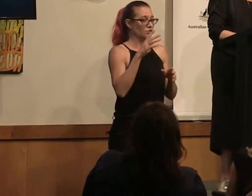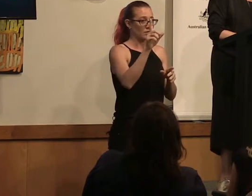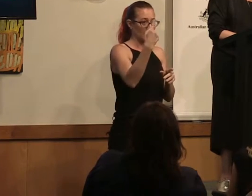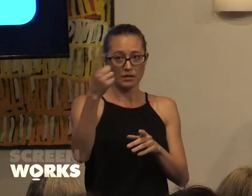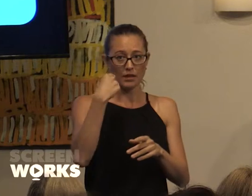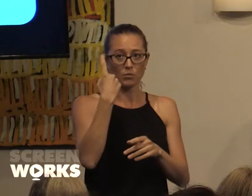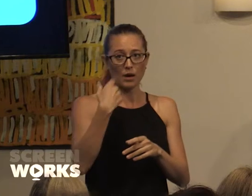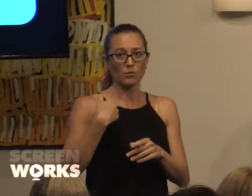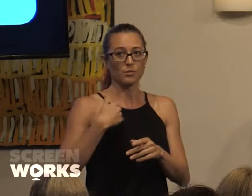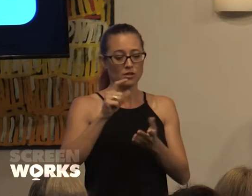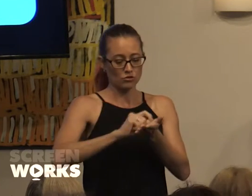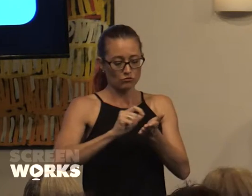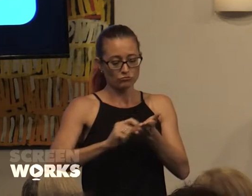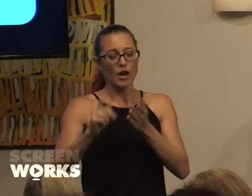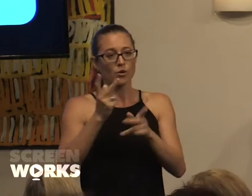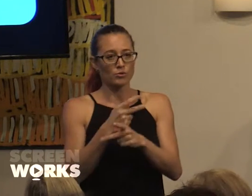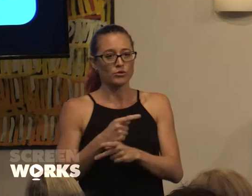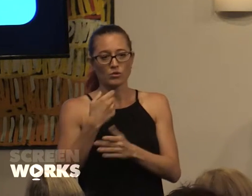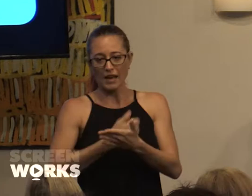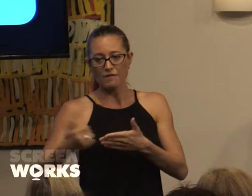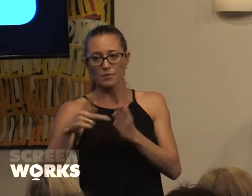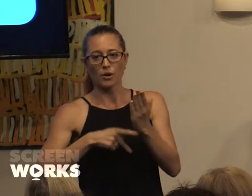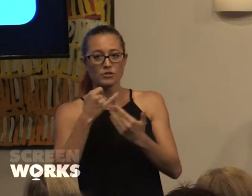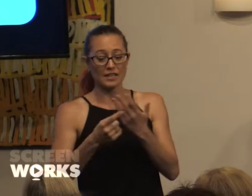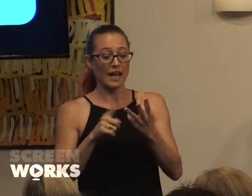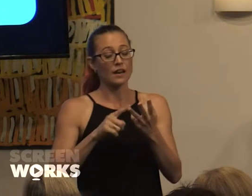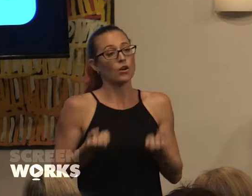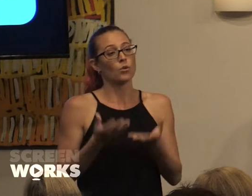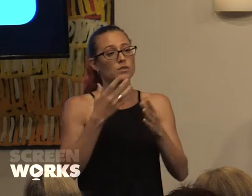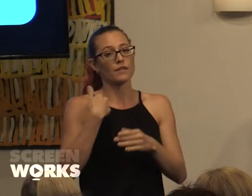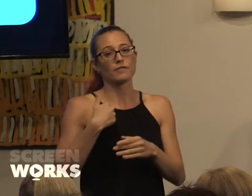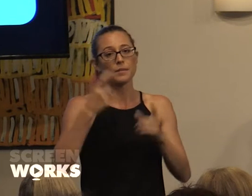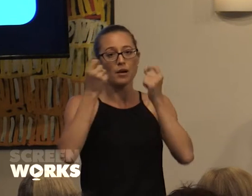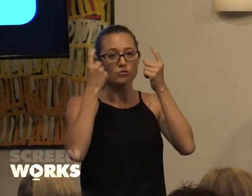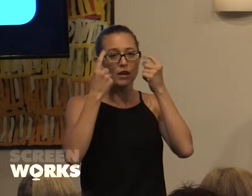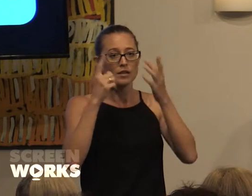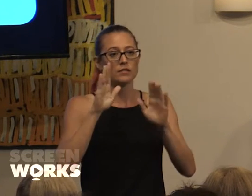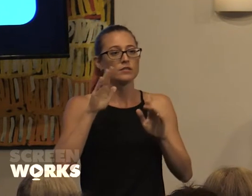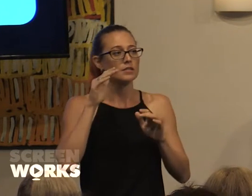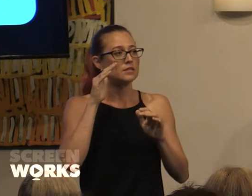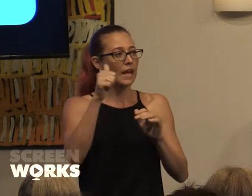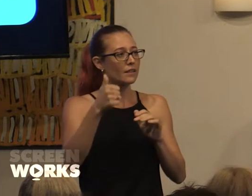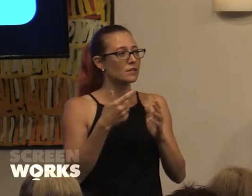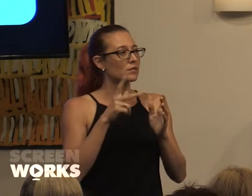producing on every project. And the launch of a female creative talent programme called Operation Sheena.